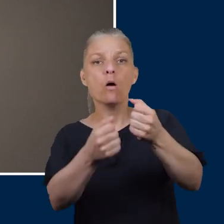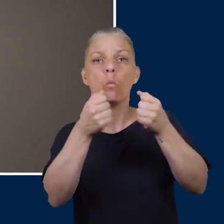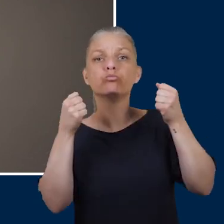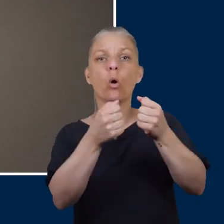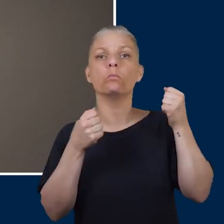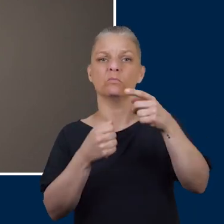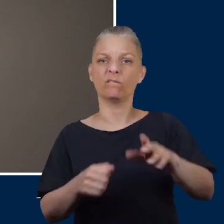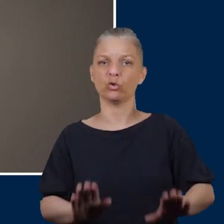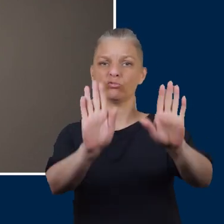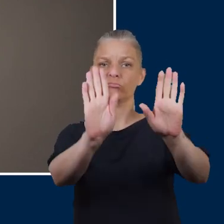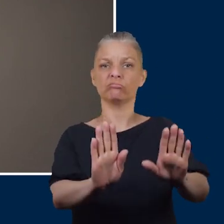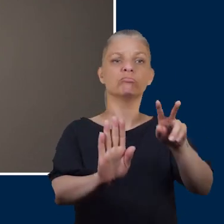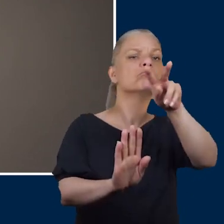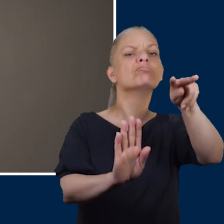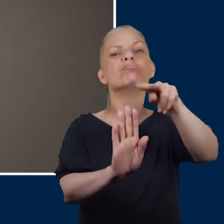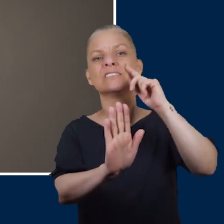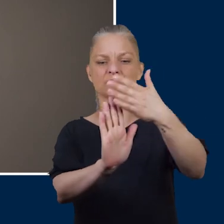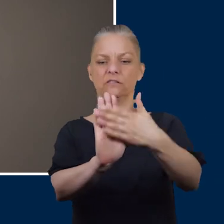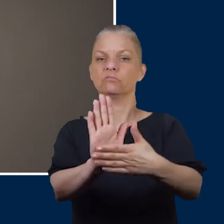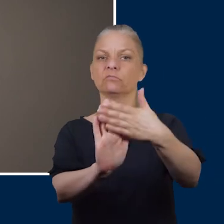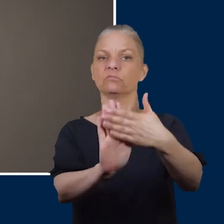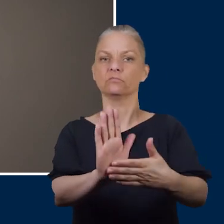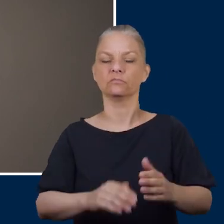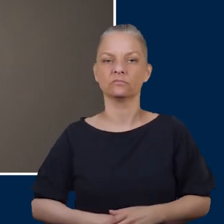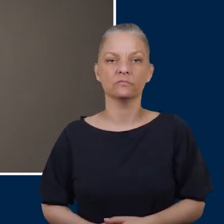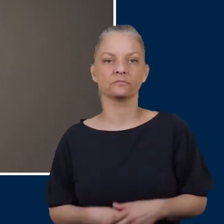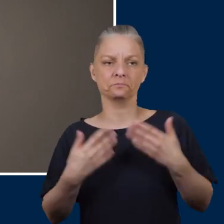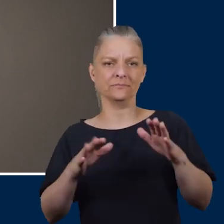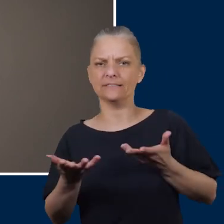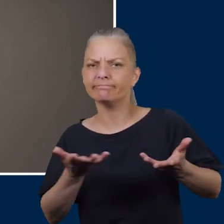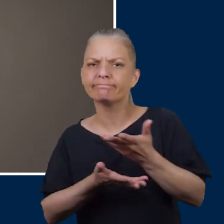the sole of your feet. We discussed earlier cutting your own toenails and again as long